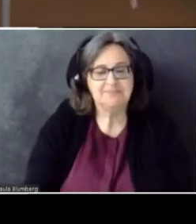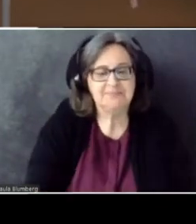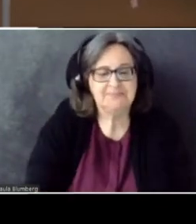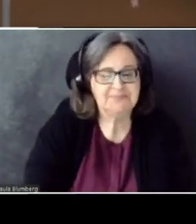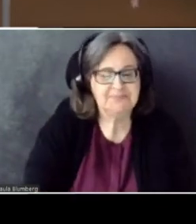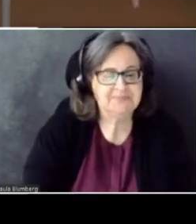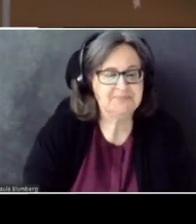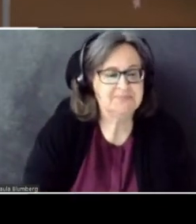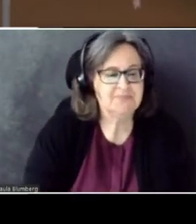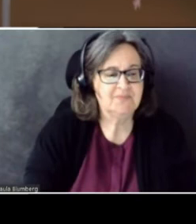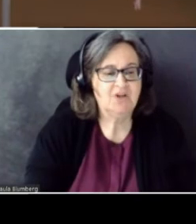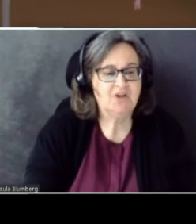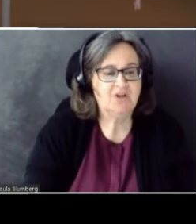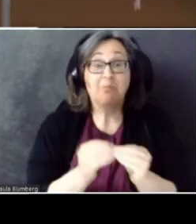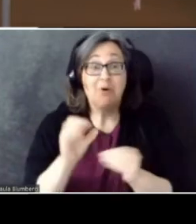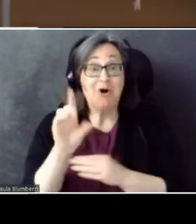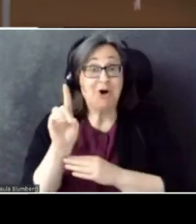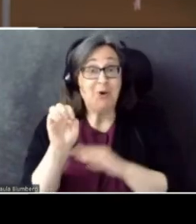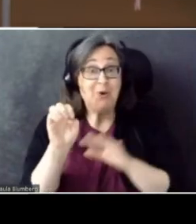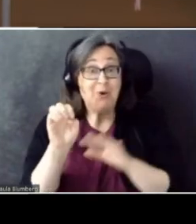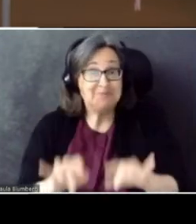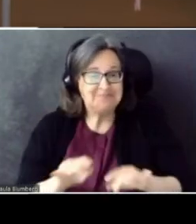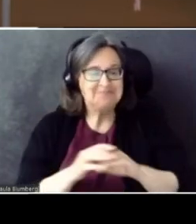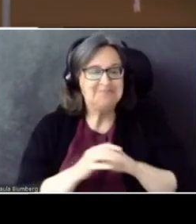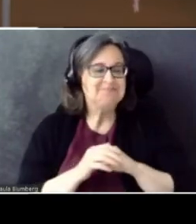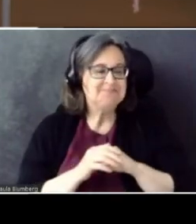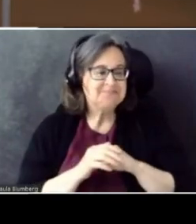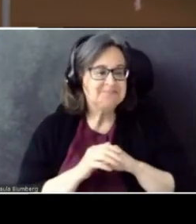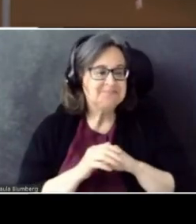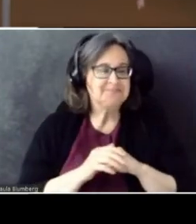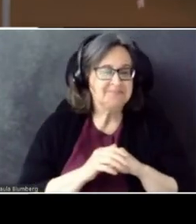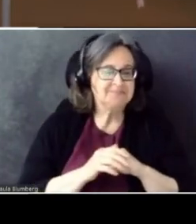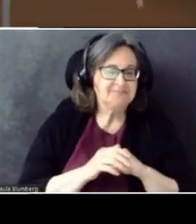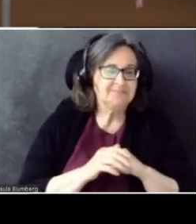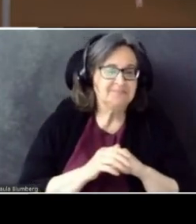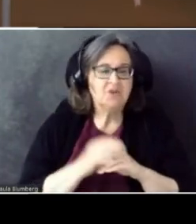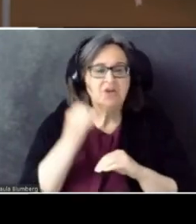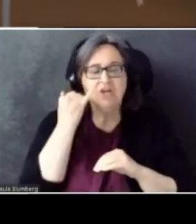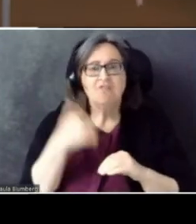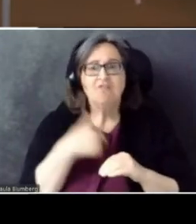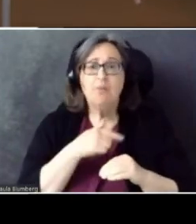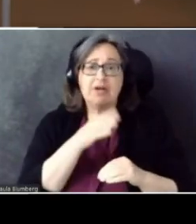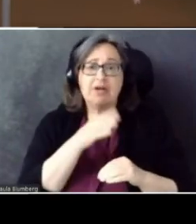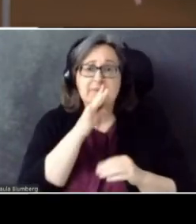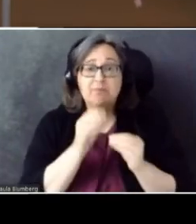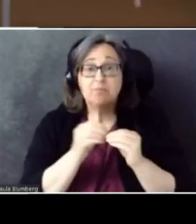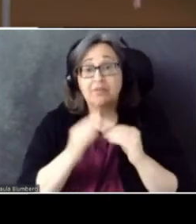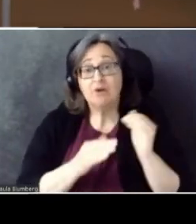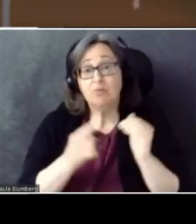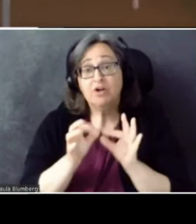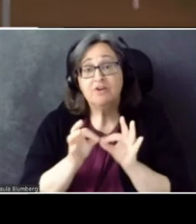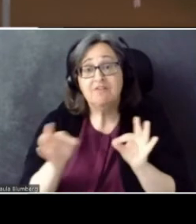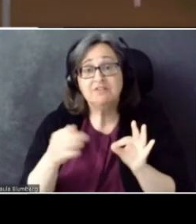More code. If we want to speak more than one phrase, we can wire up some callbacks.